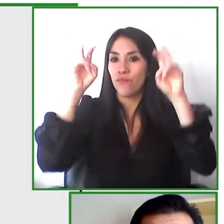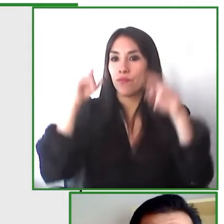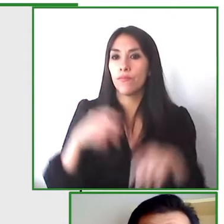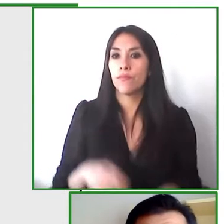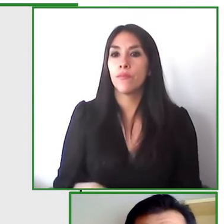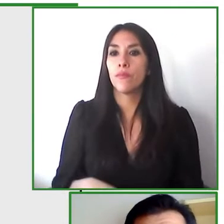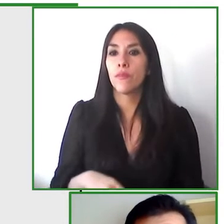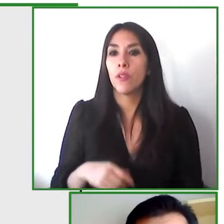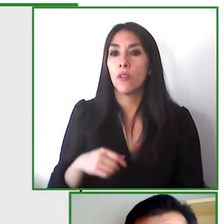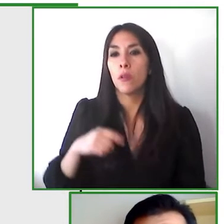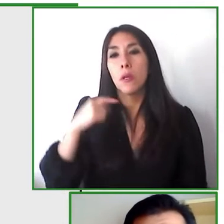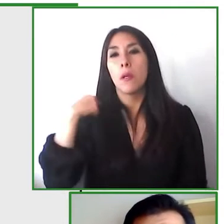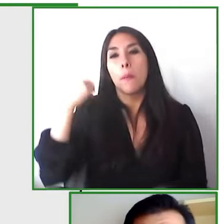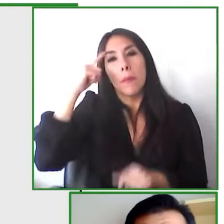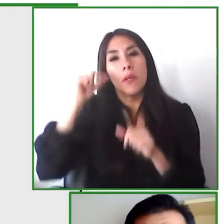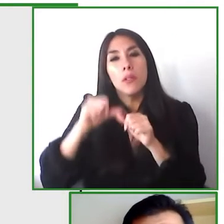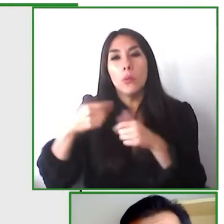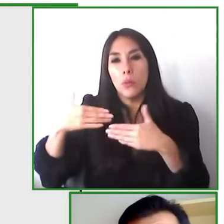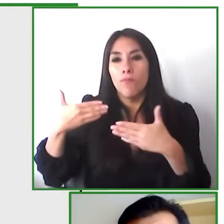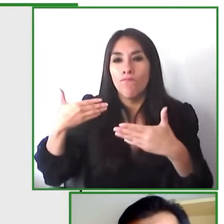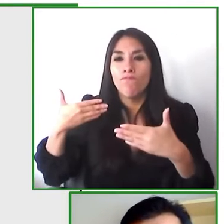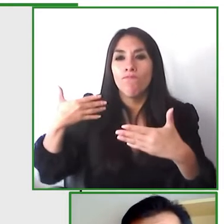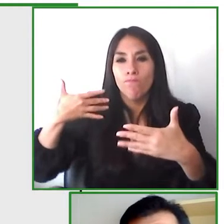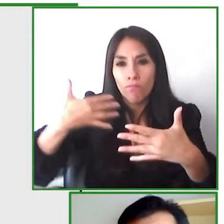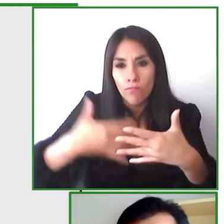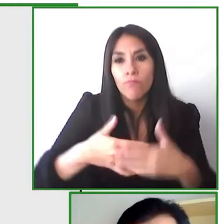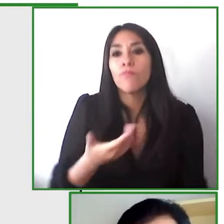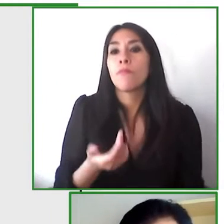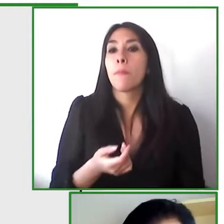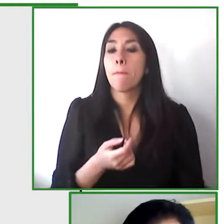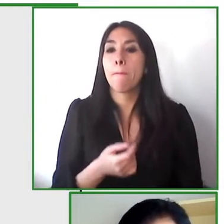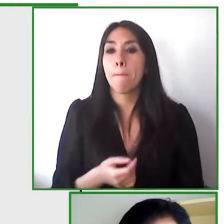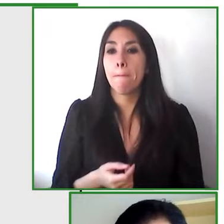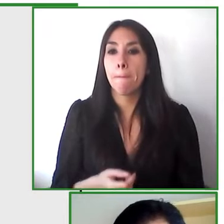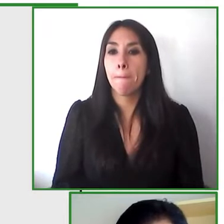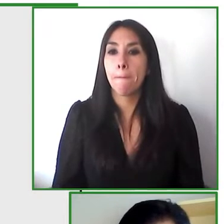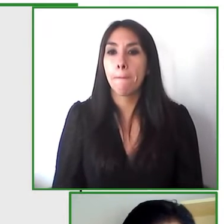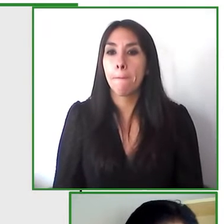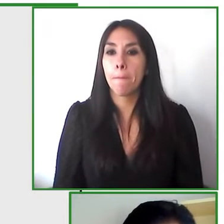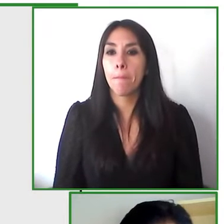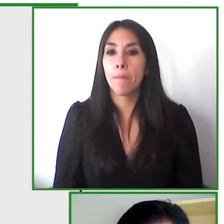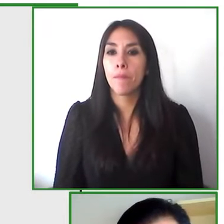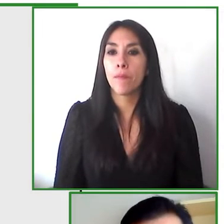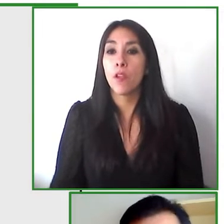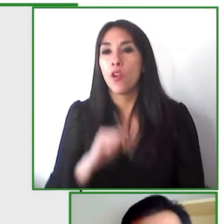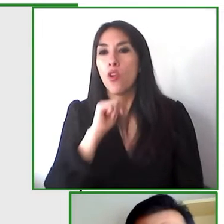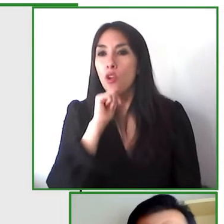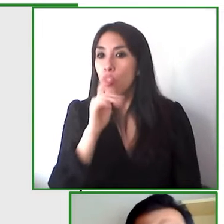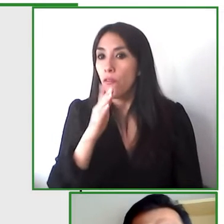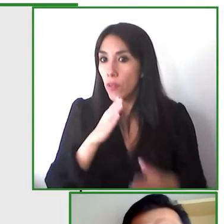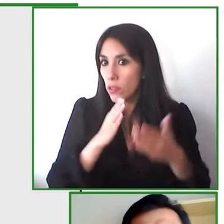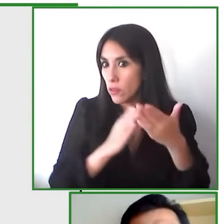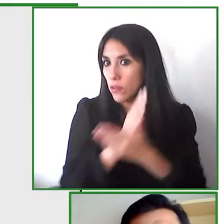times and they're neither inclusive nor sustainable they don't allow